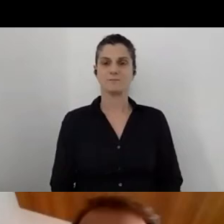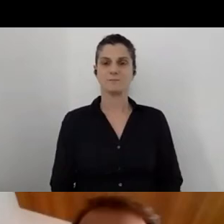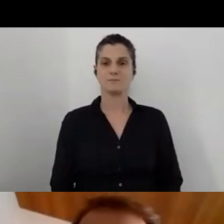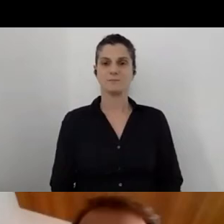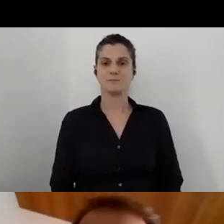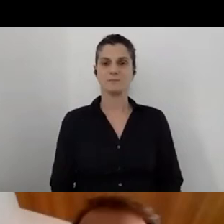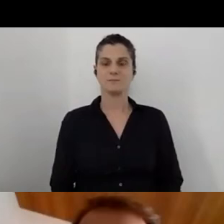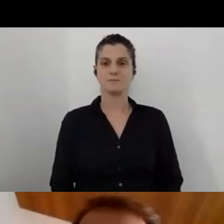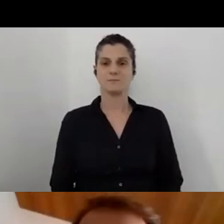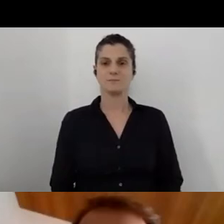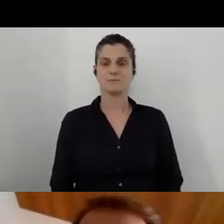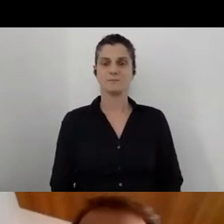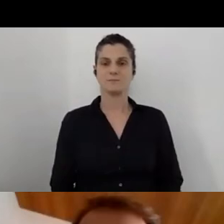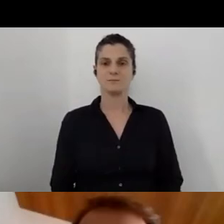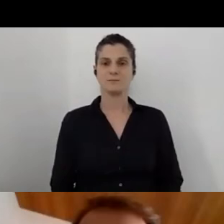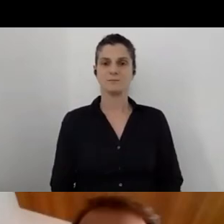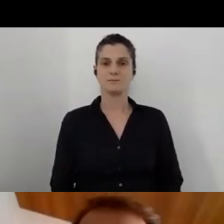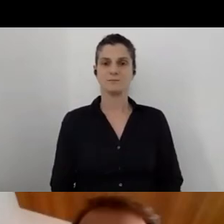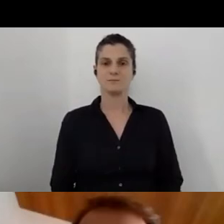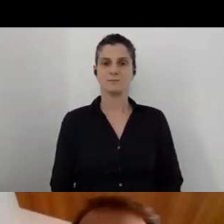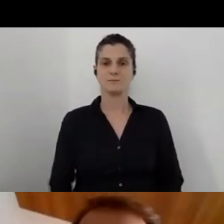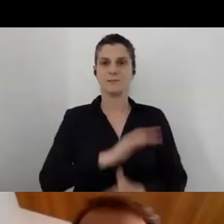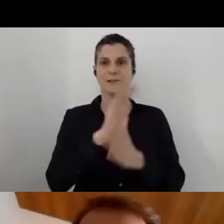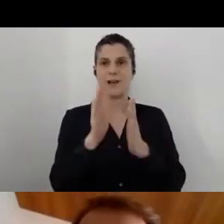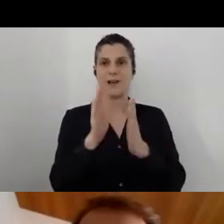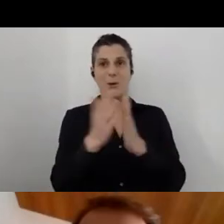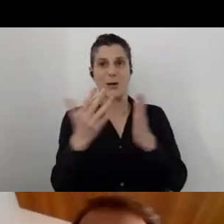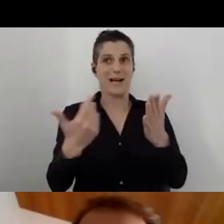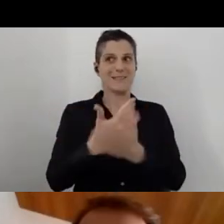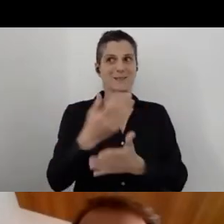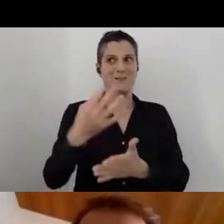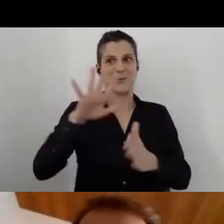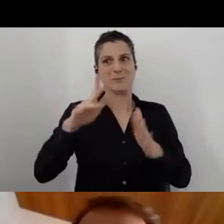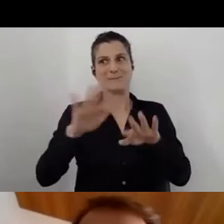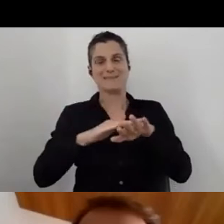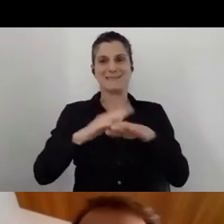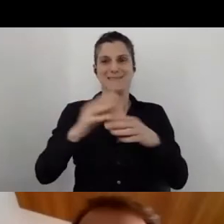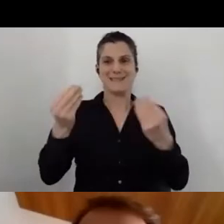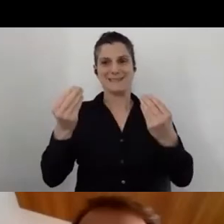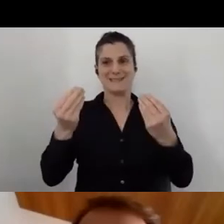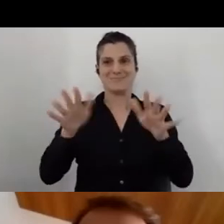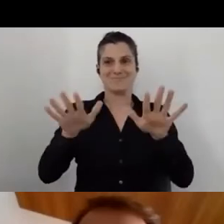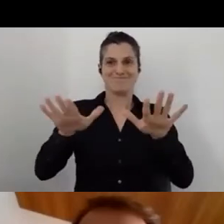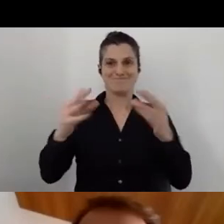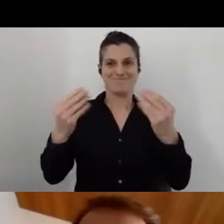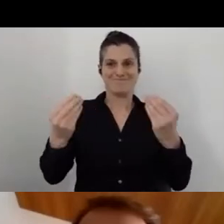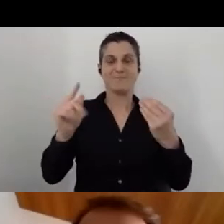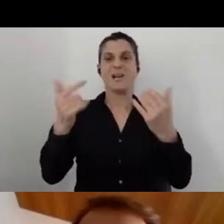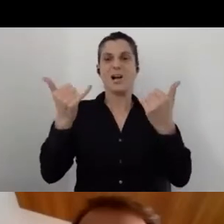Everything is new to us as well. So sorry, but here is the video.